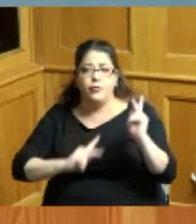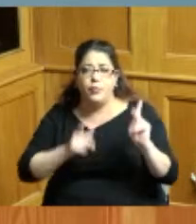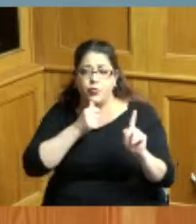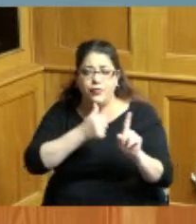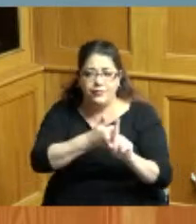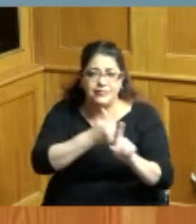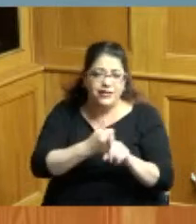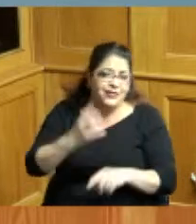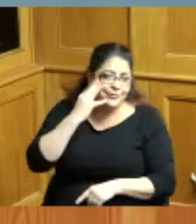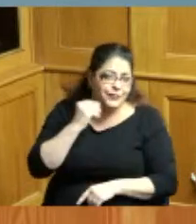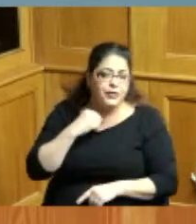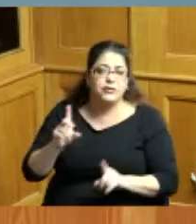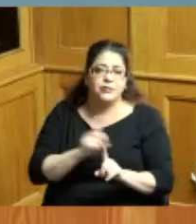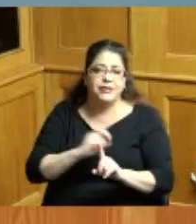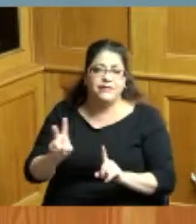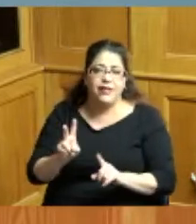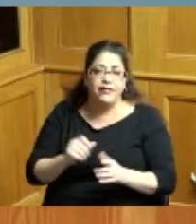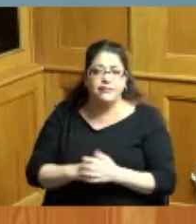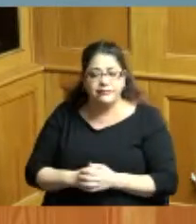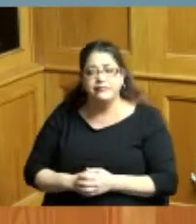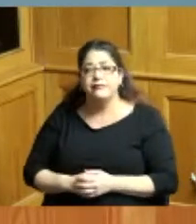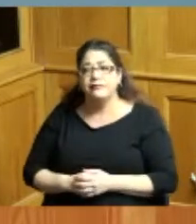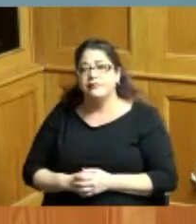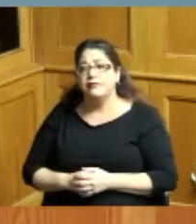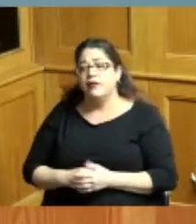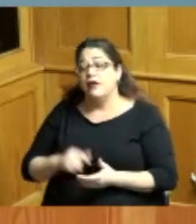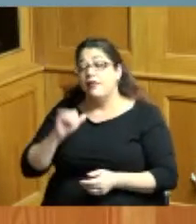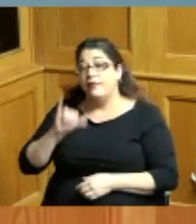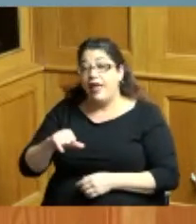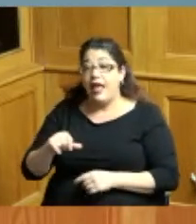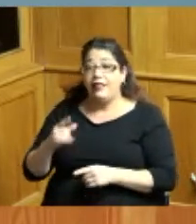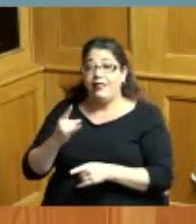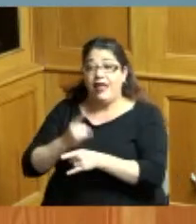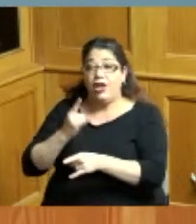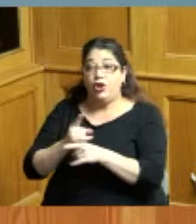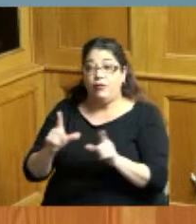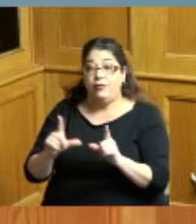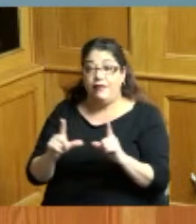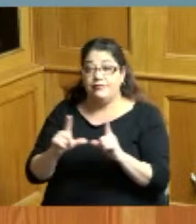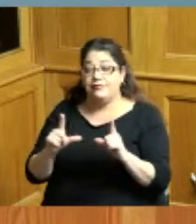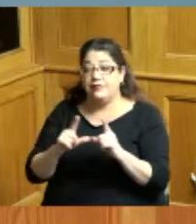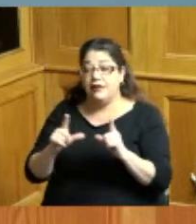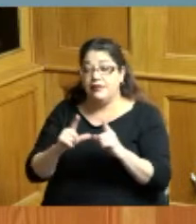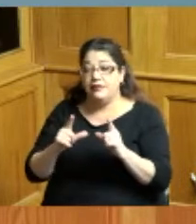Judge Rucker was part of the city's liquor license enforcement team responsible for monitoring